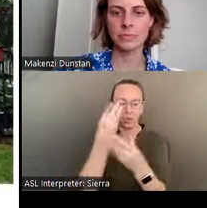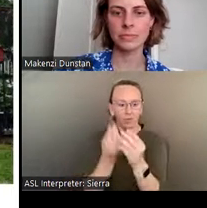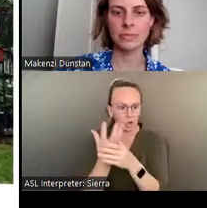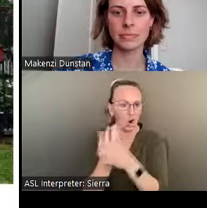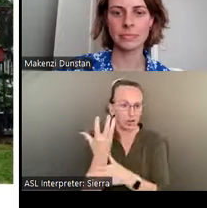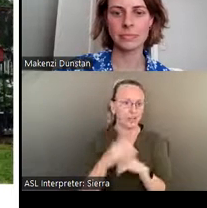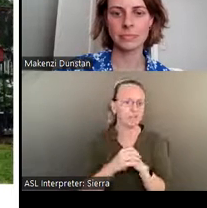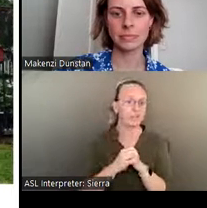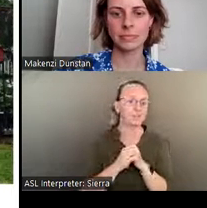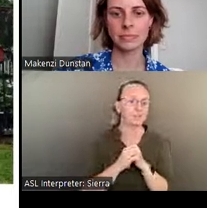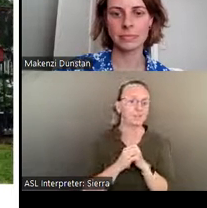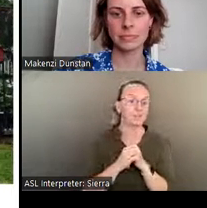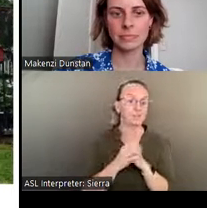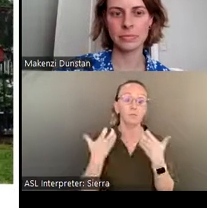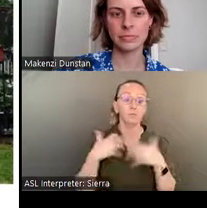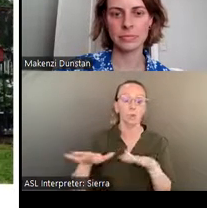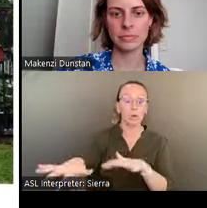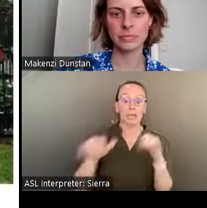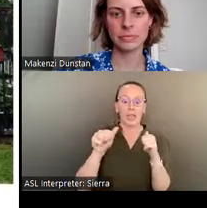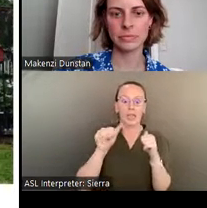Don't want to leave at the end of such a stimulating day here?